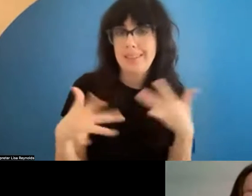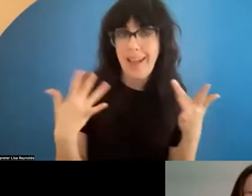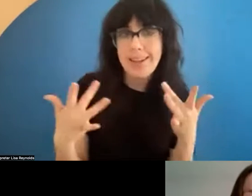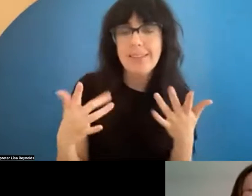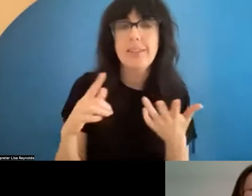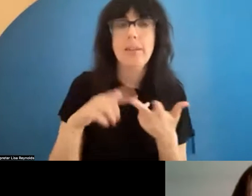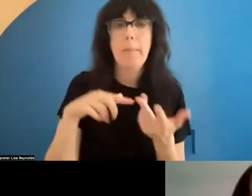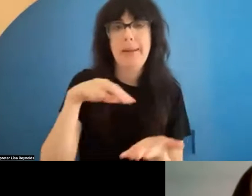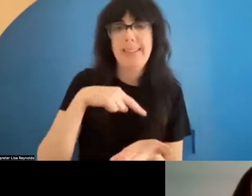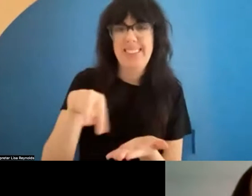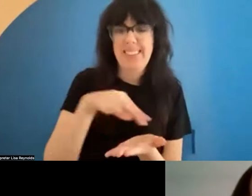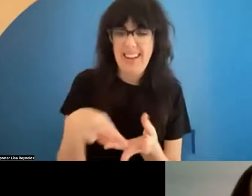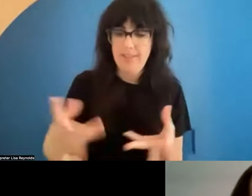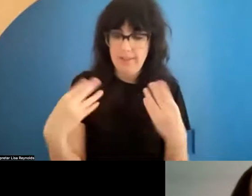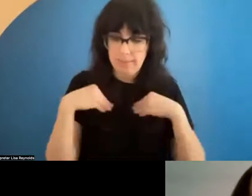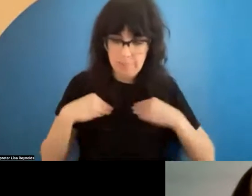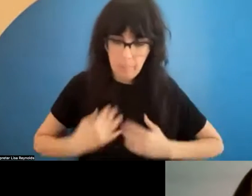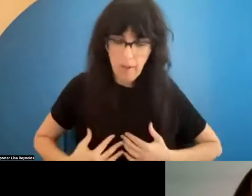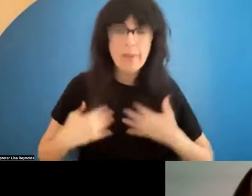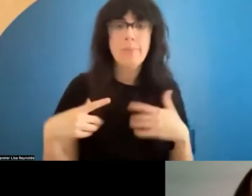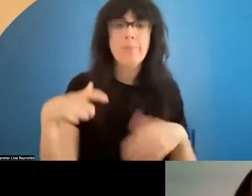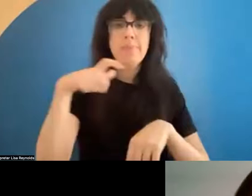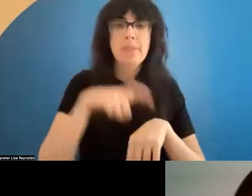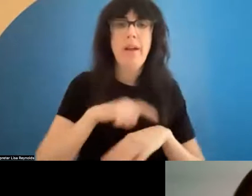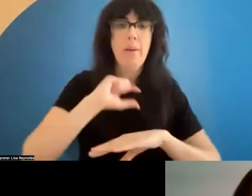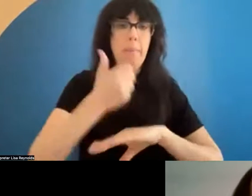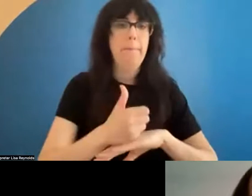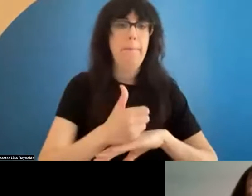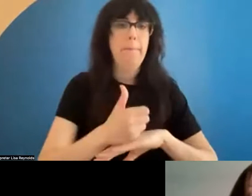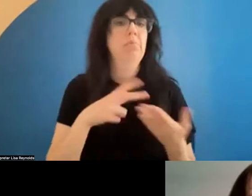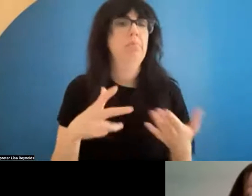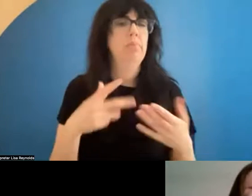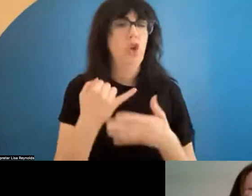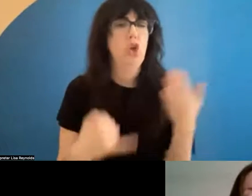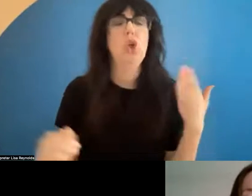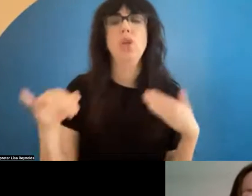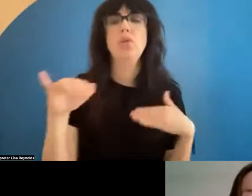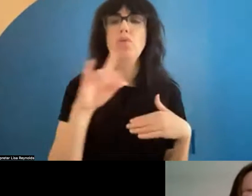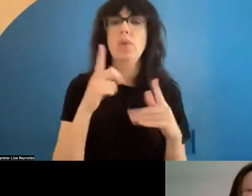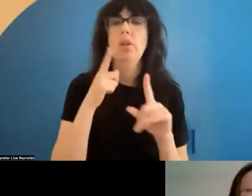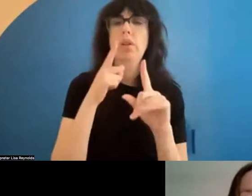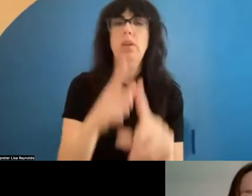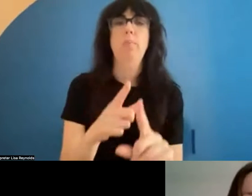time-based form. So the aim is really to build an archive that reflects your unique